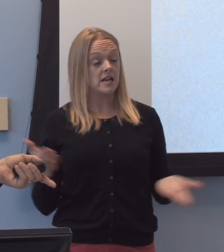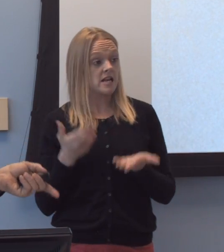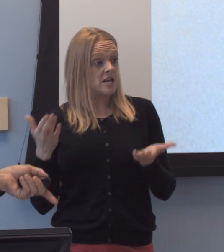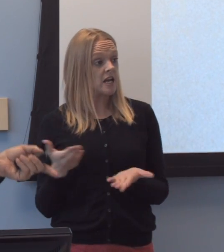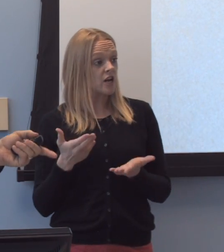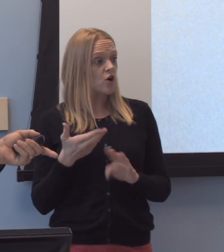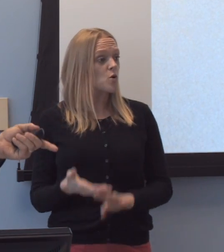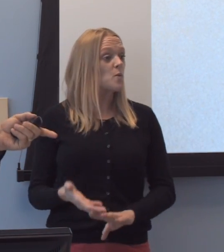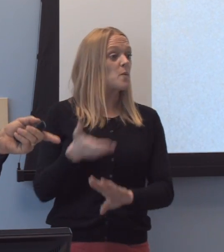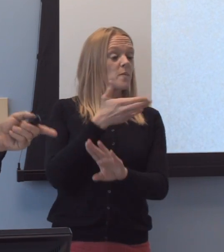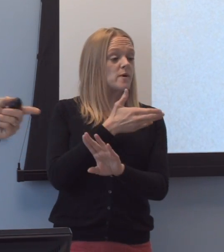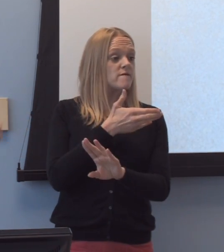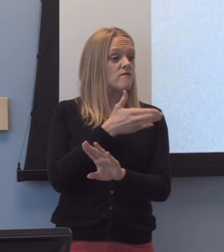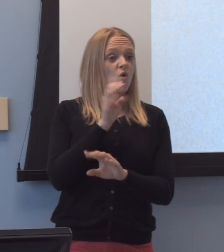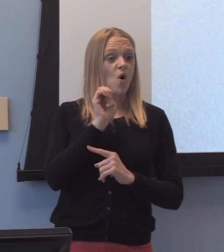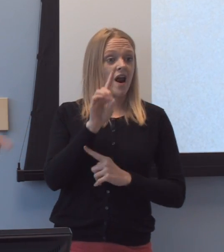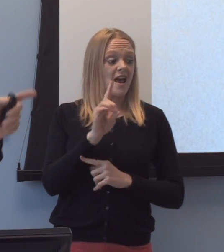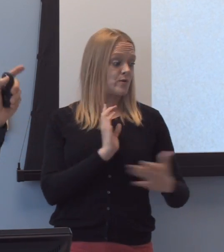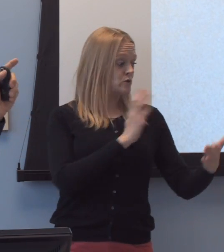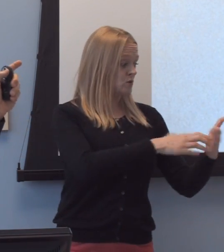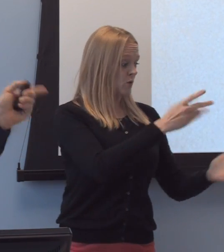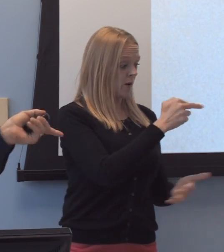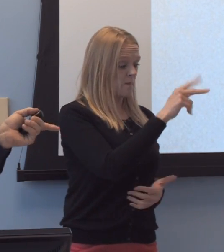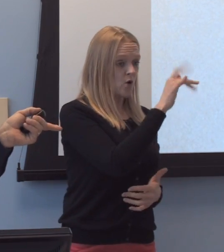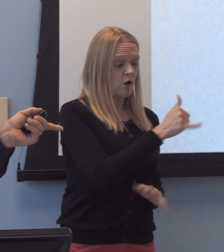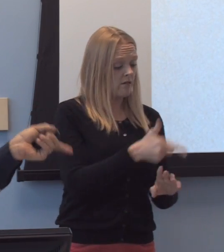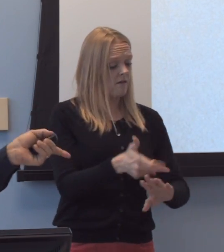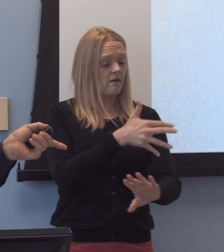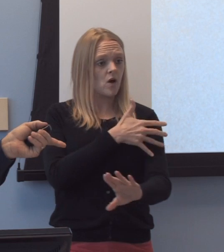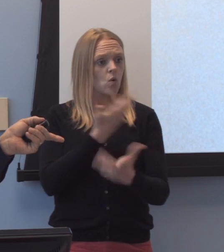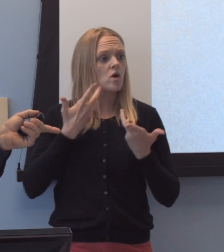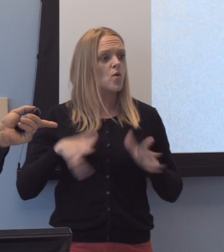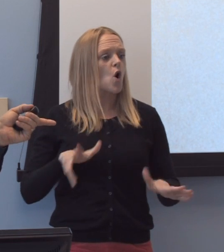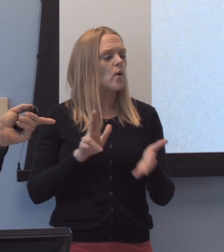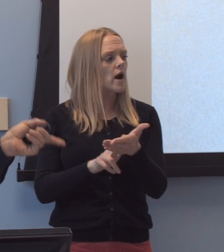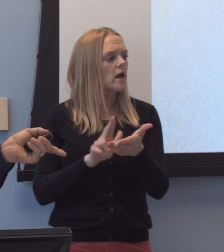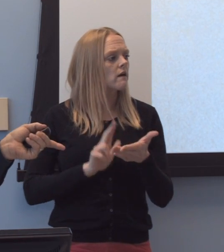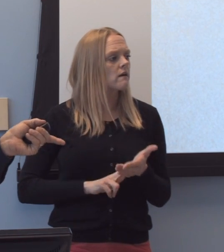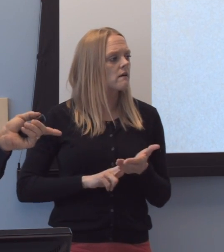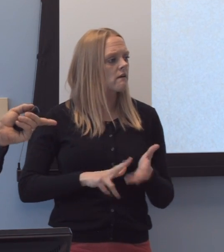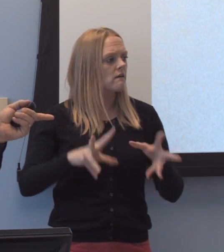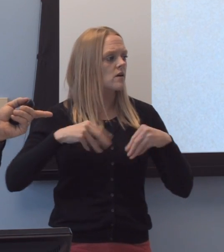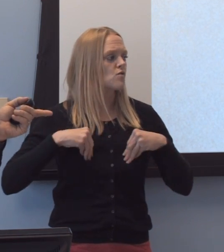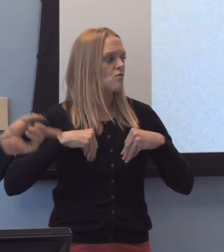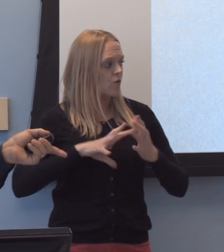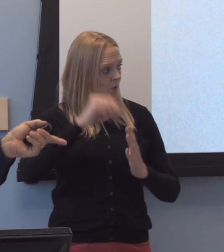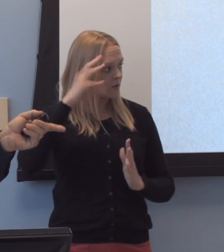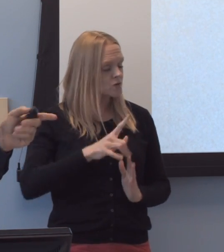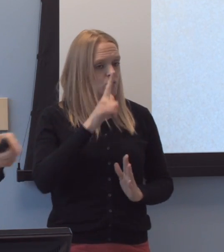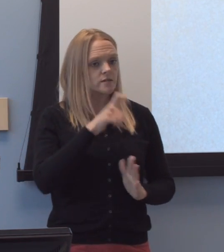before-long before Ed had to sue Berkley, we were enrolling students who needed personal assistance and housing them through,